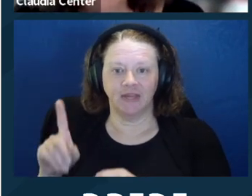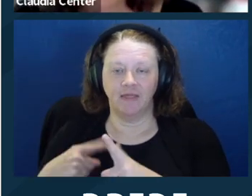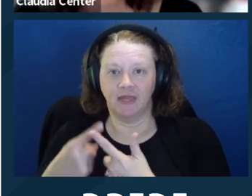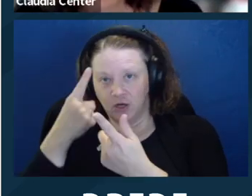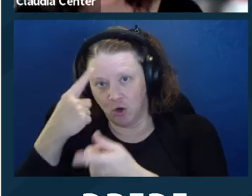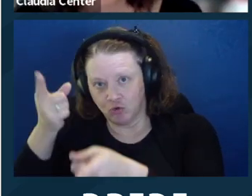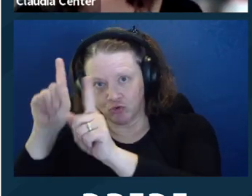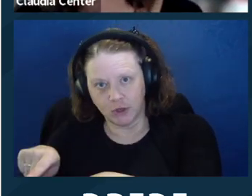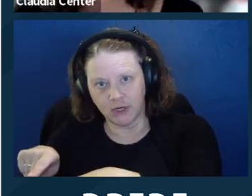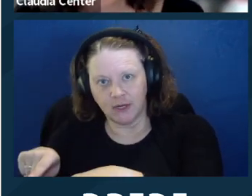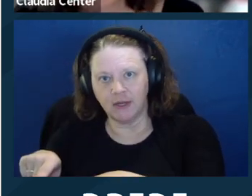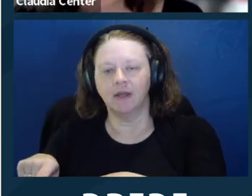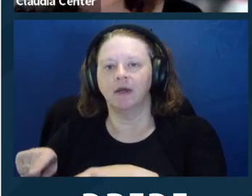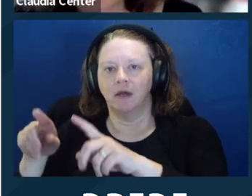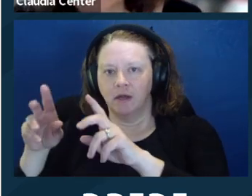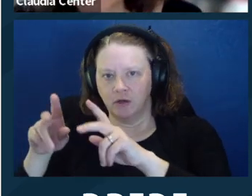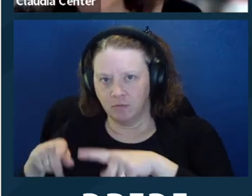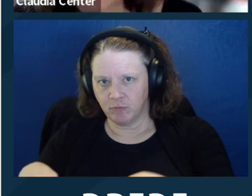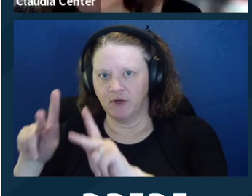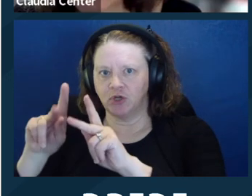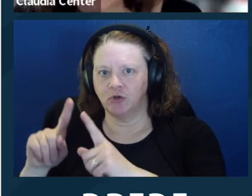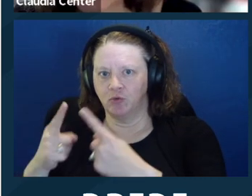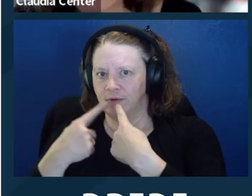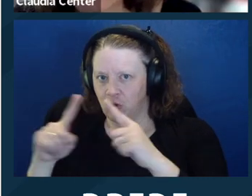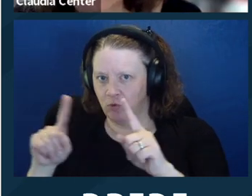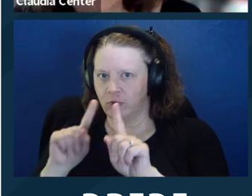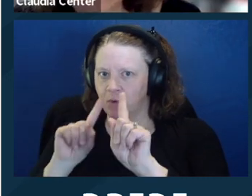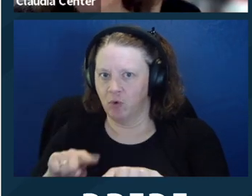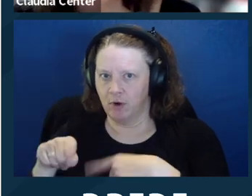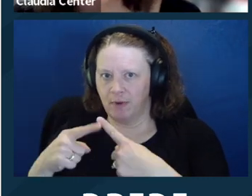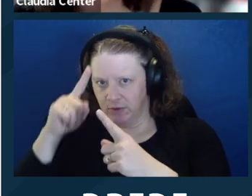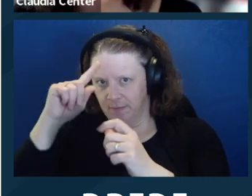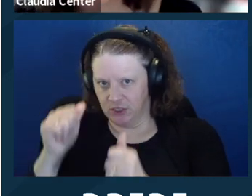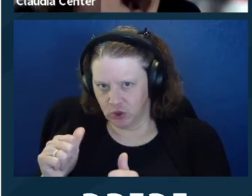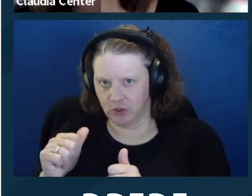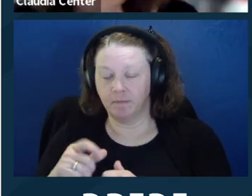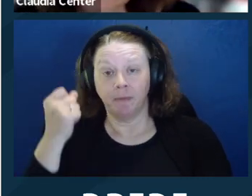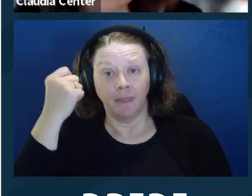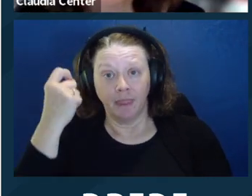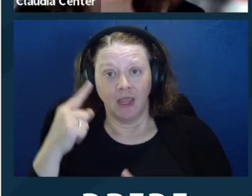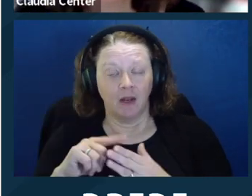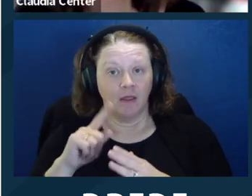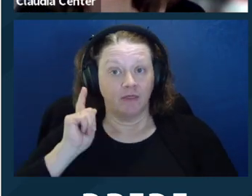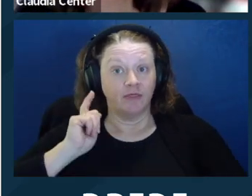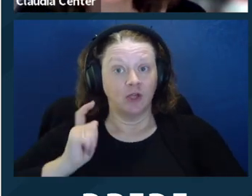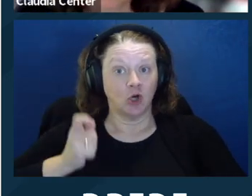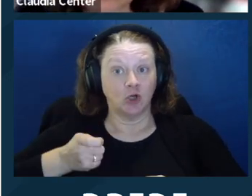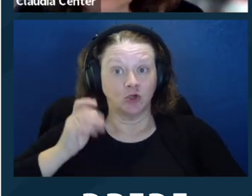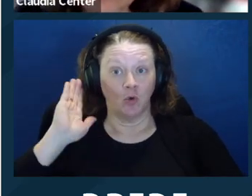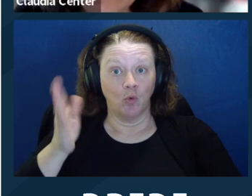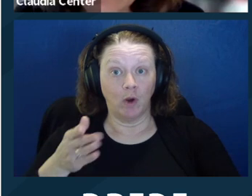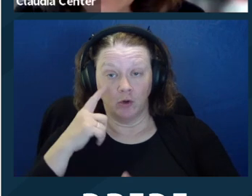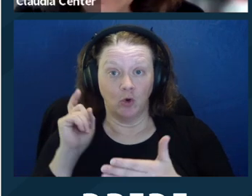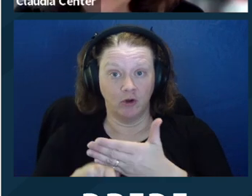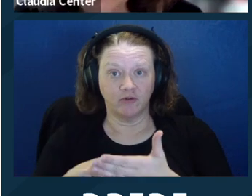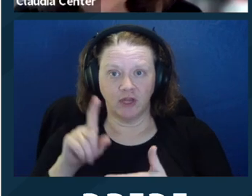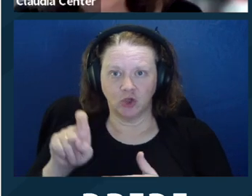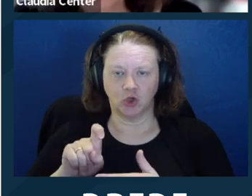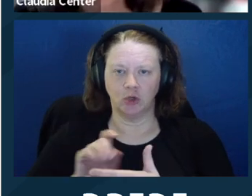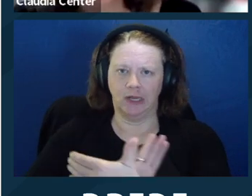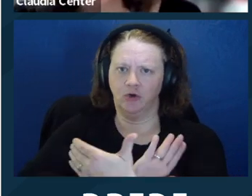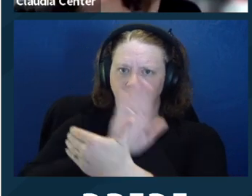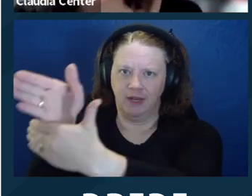in the proceeding, and then agree to disclosing the report.